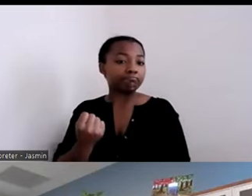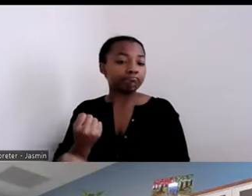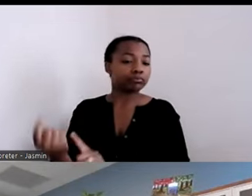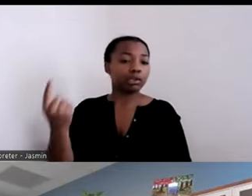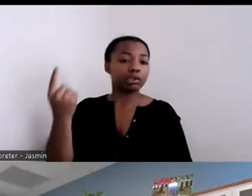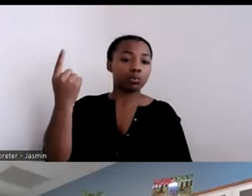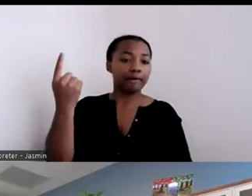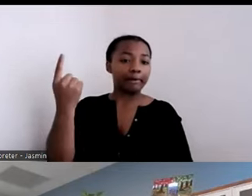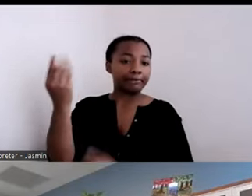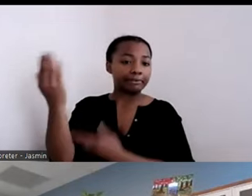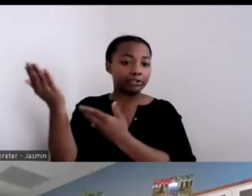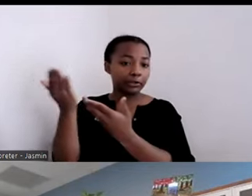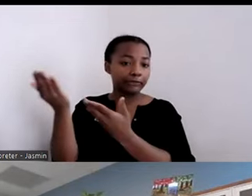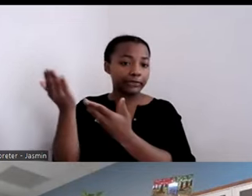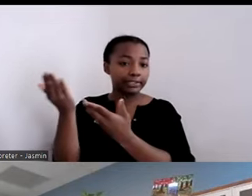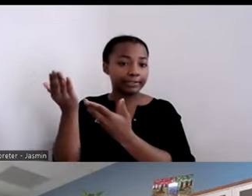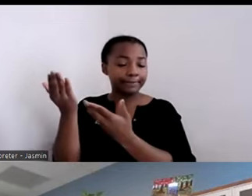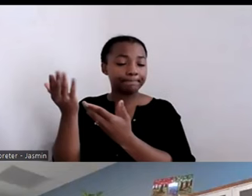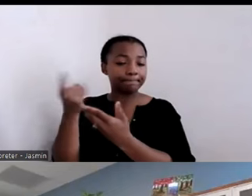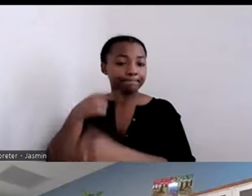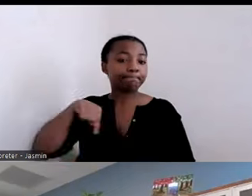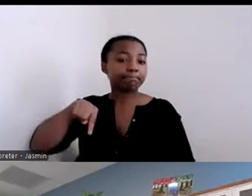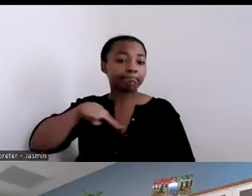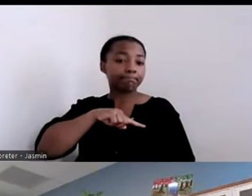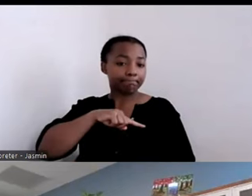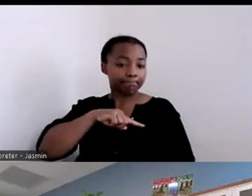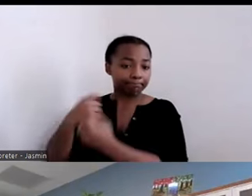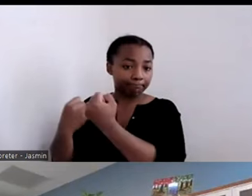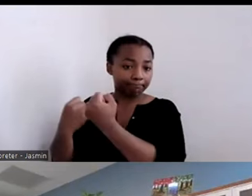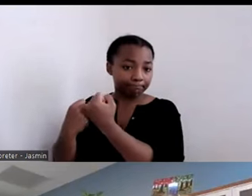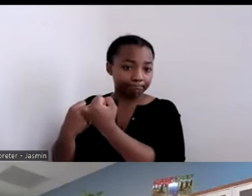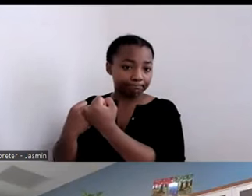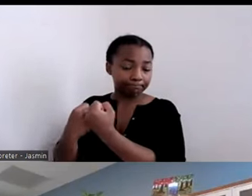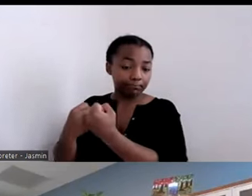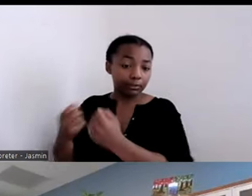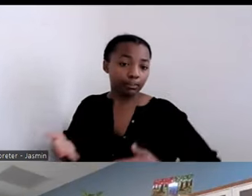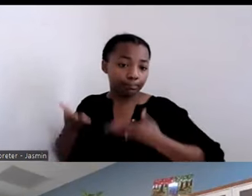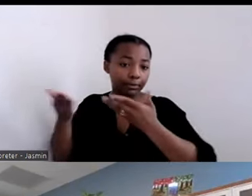one of those key services that are provided using block grant funds.